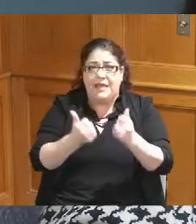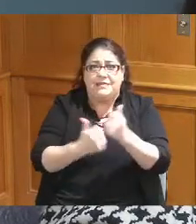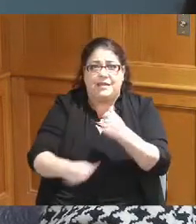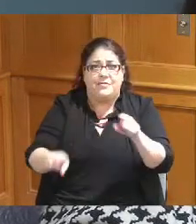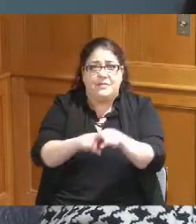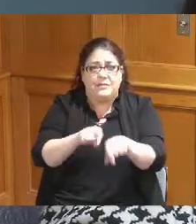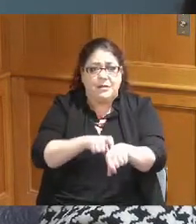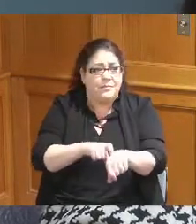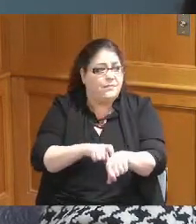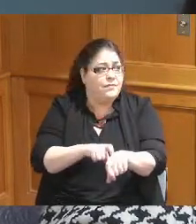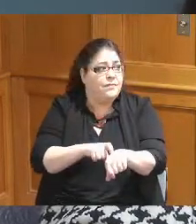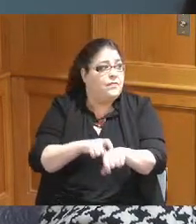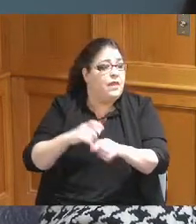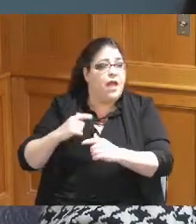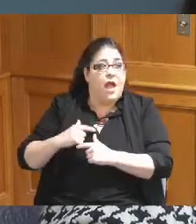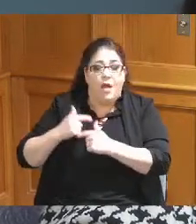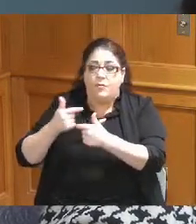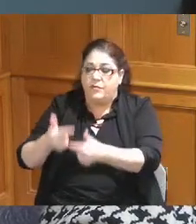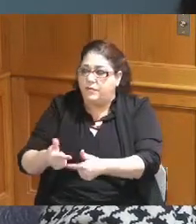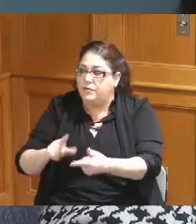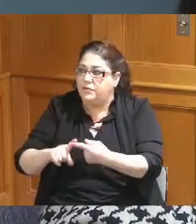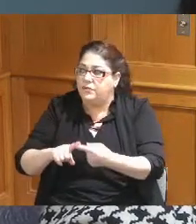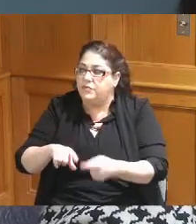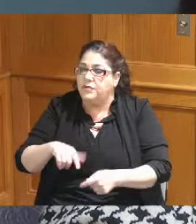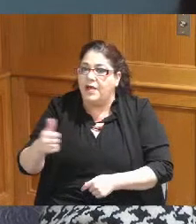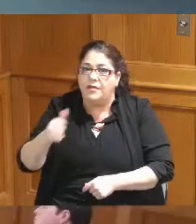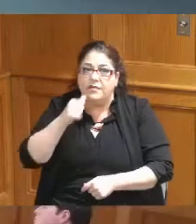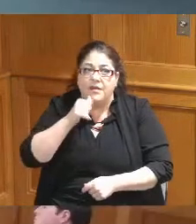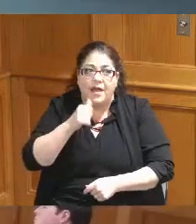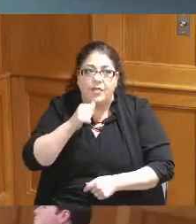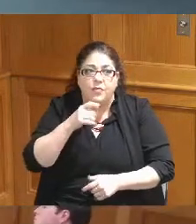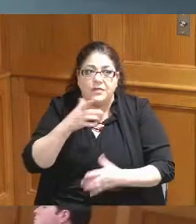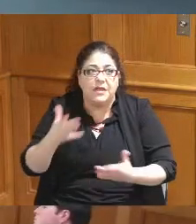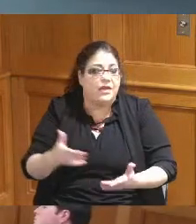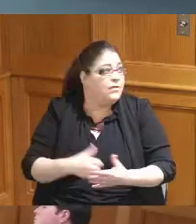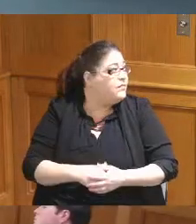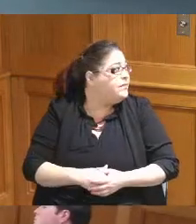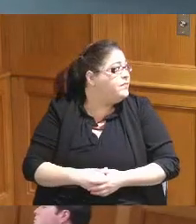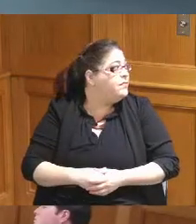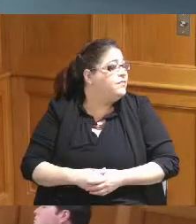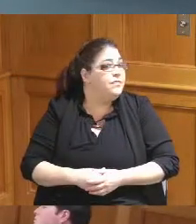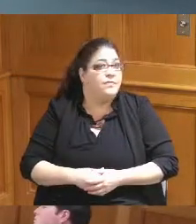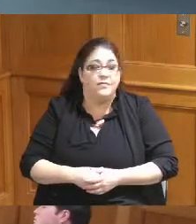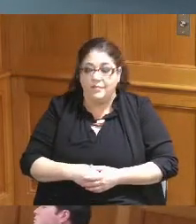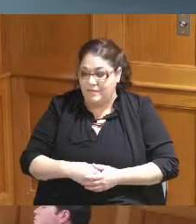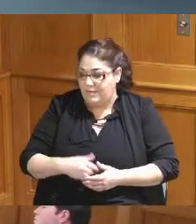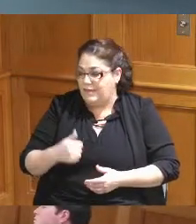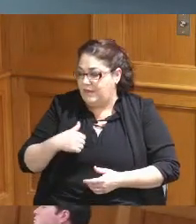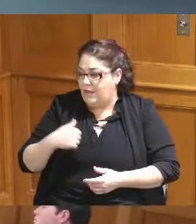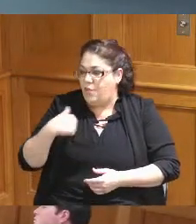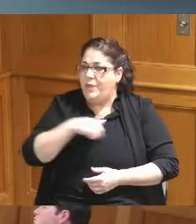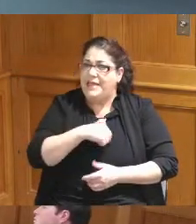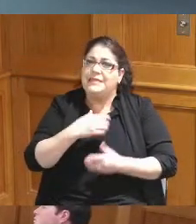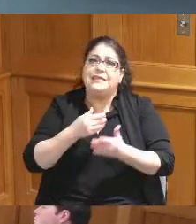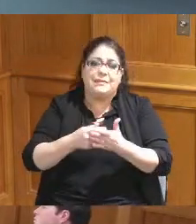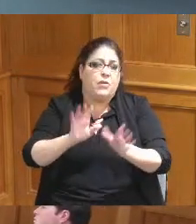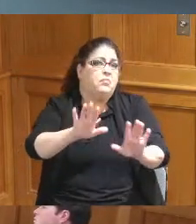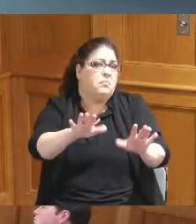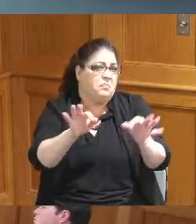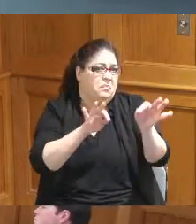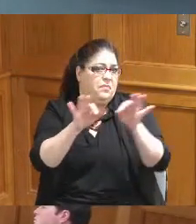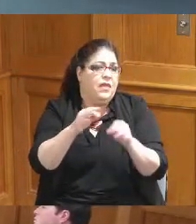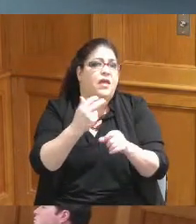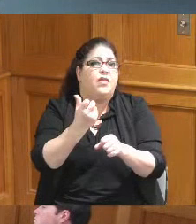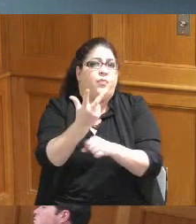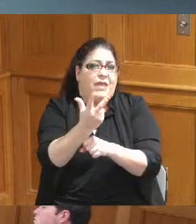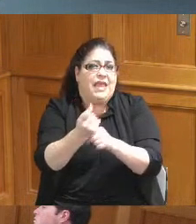Ms Dorger on this particular item since she's here so yeah we typically buy three per year we'd like